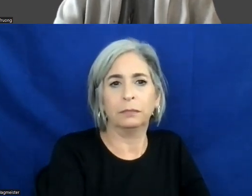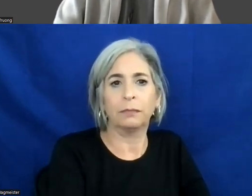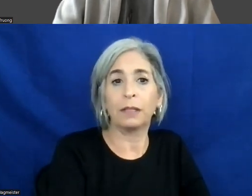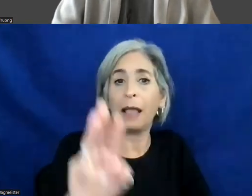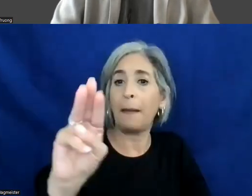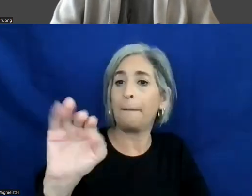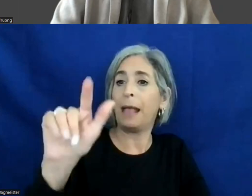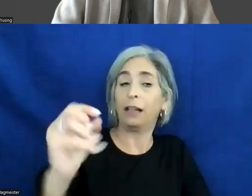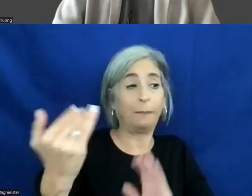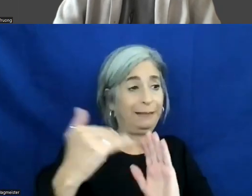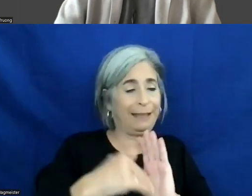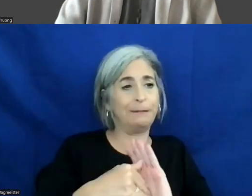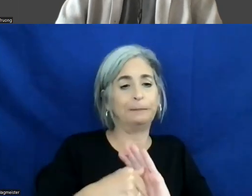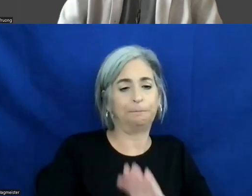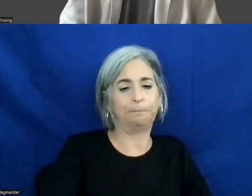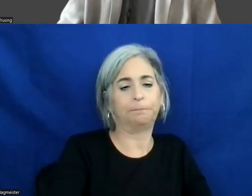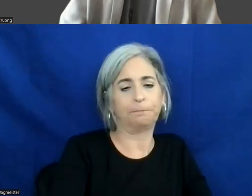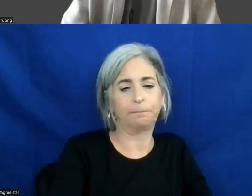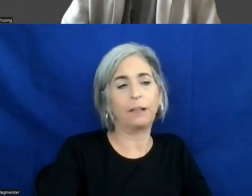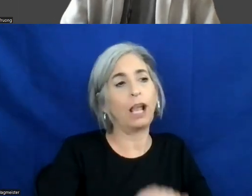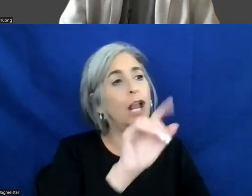Thank you. Another question in the Q&A,